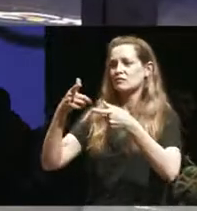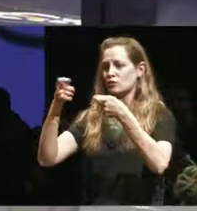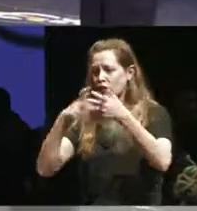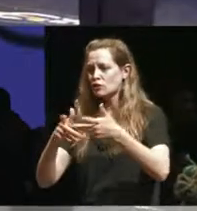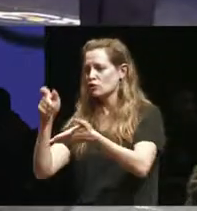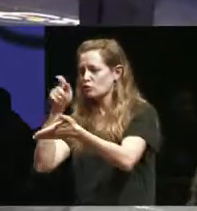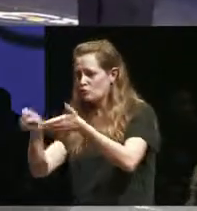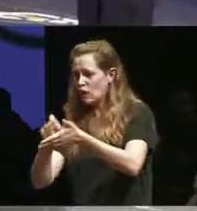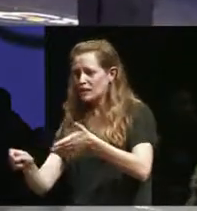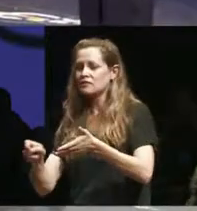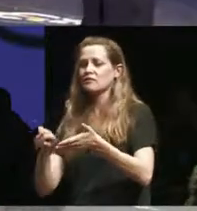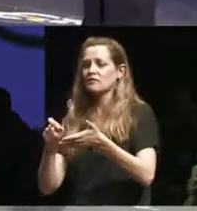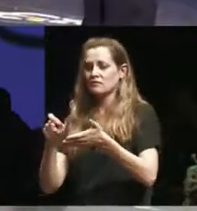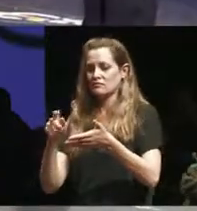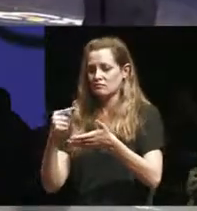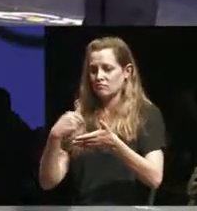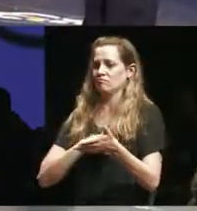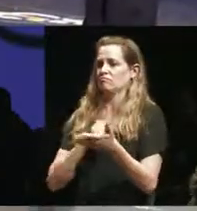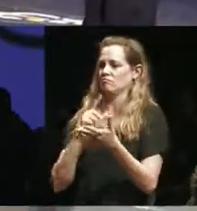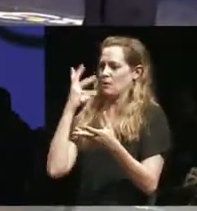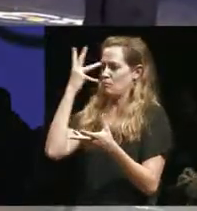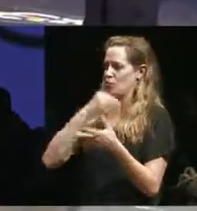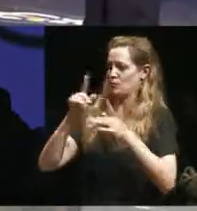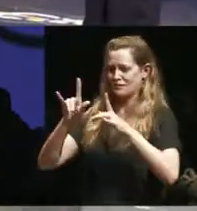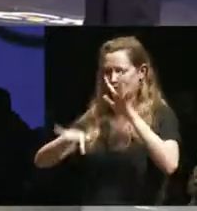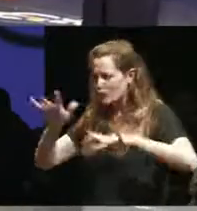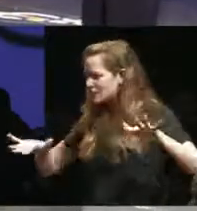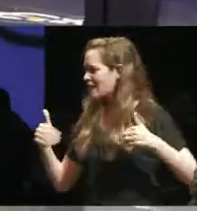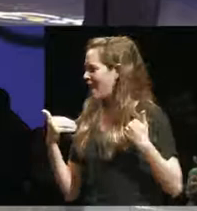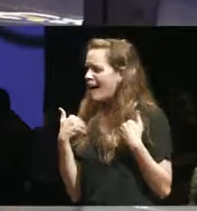attending to the beautiful other diversities that we have all of our